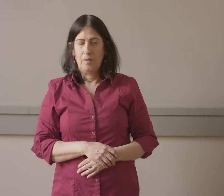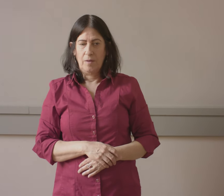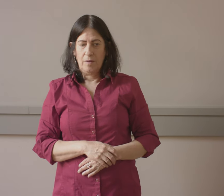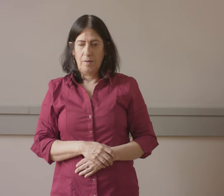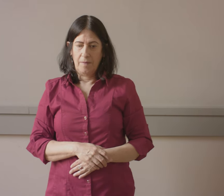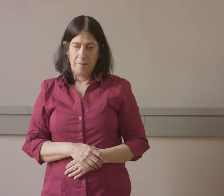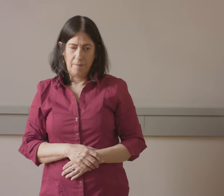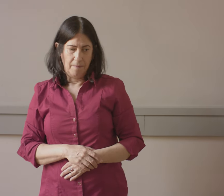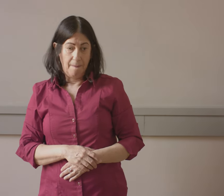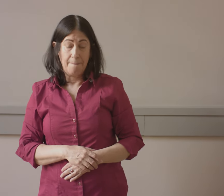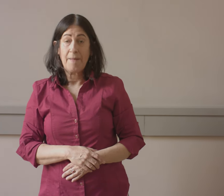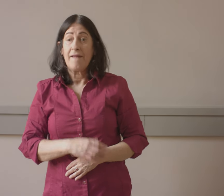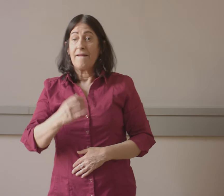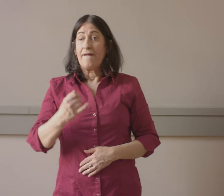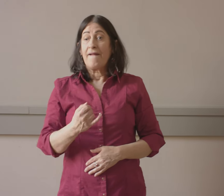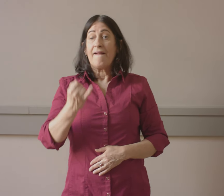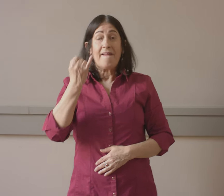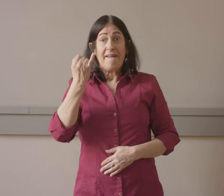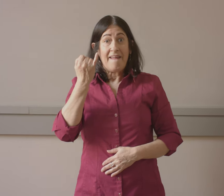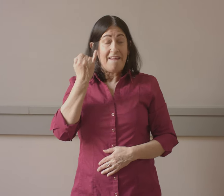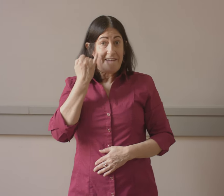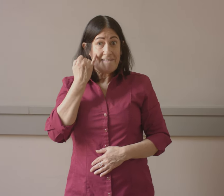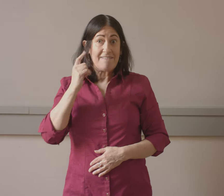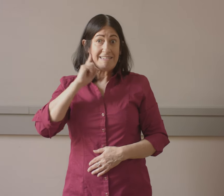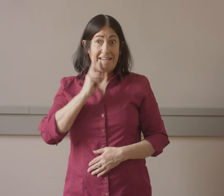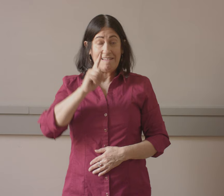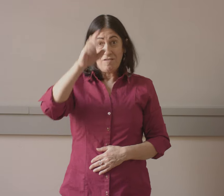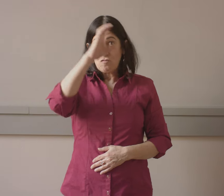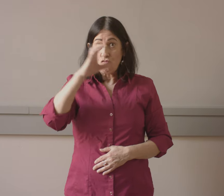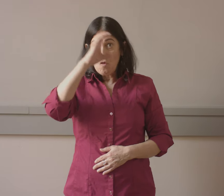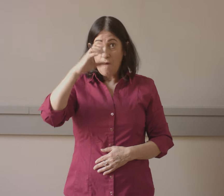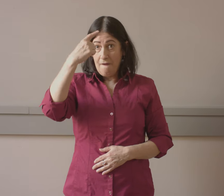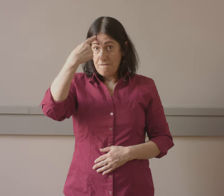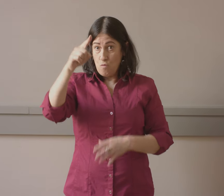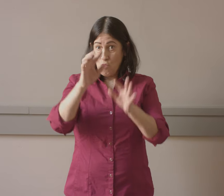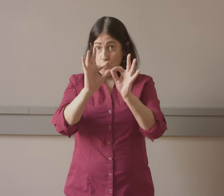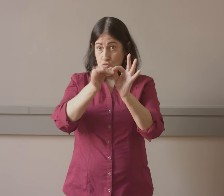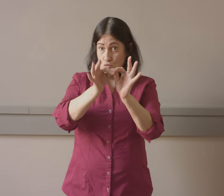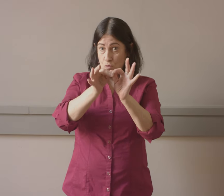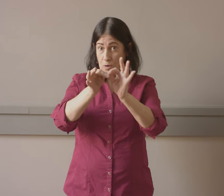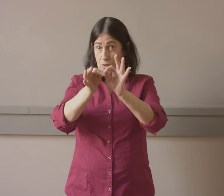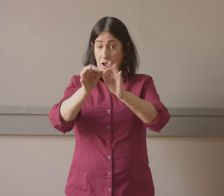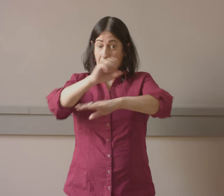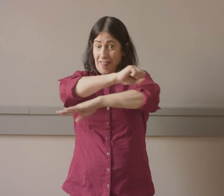their attention, you can just gesture. If a deaf person is looking for an